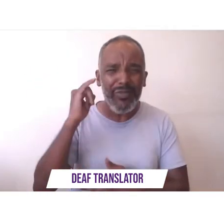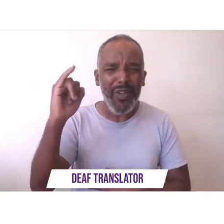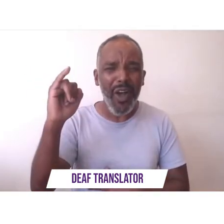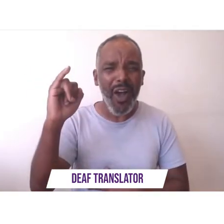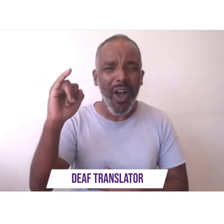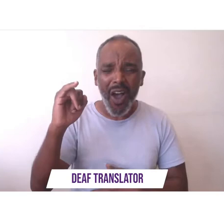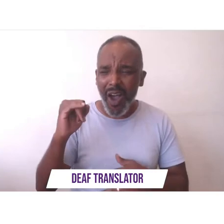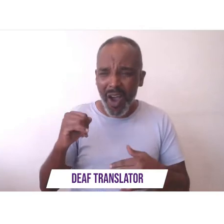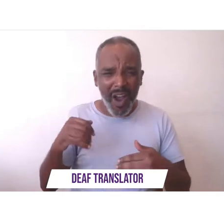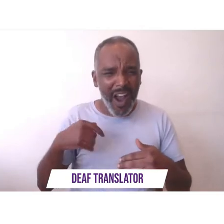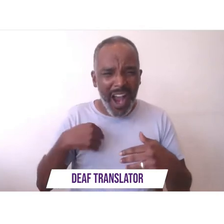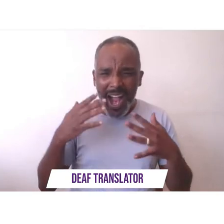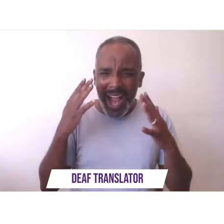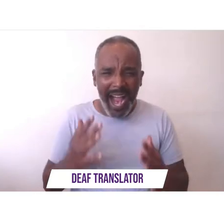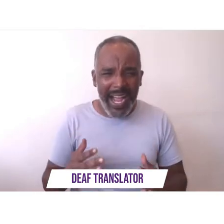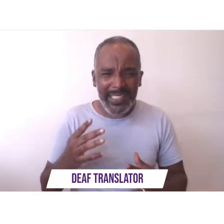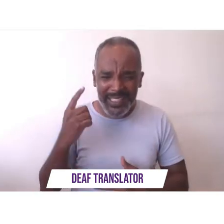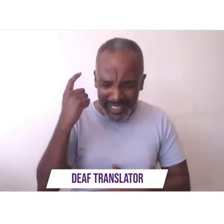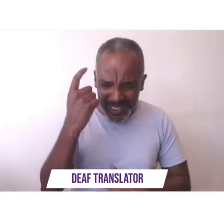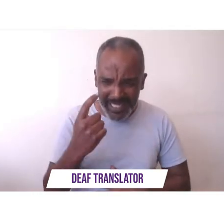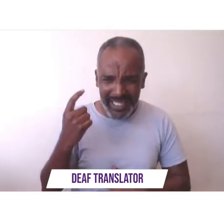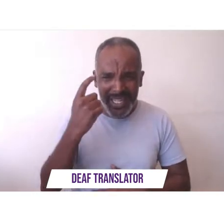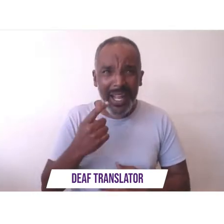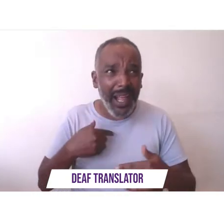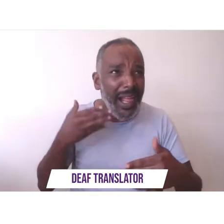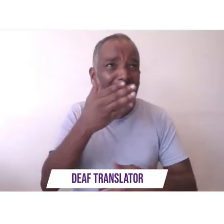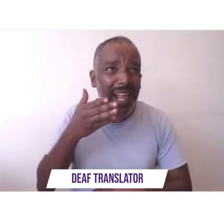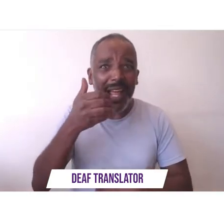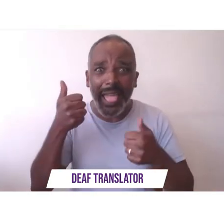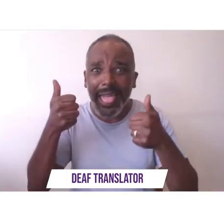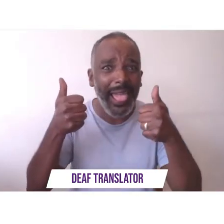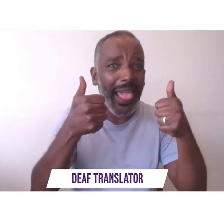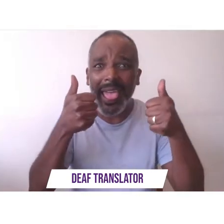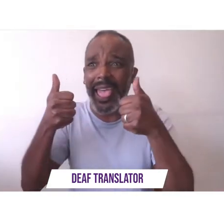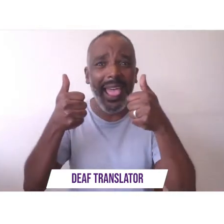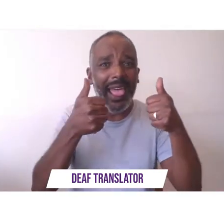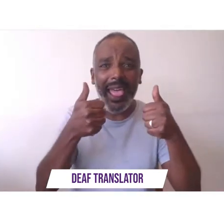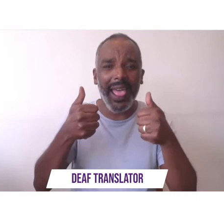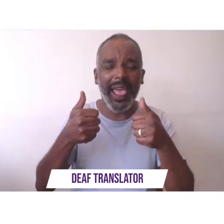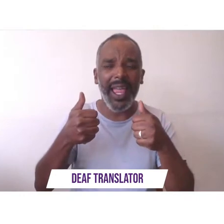because the world likes to remind me that it is not designing for my blackness for my womanhood